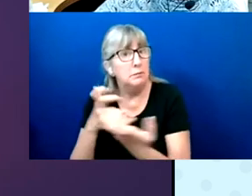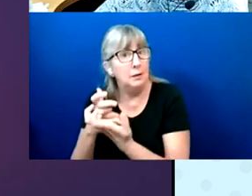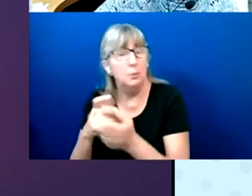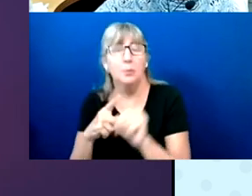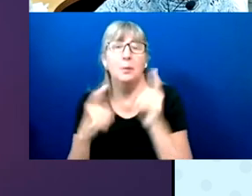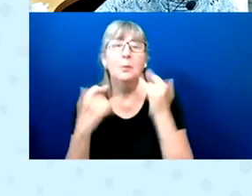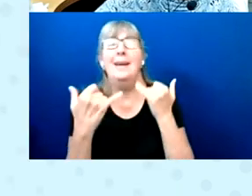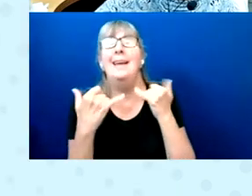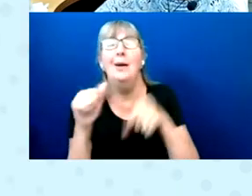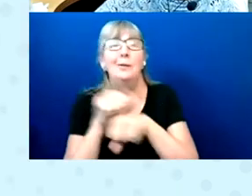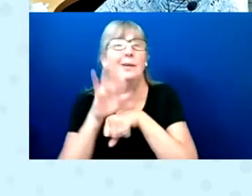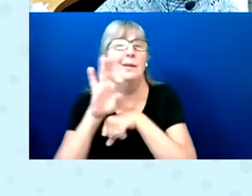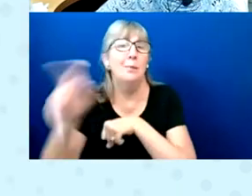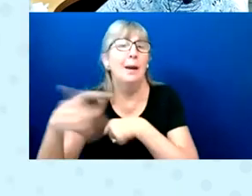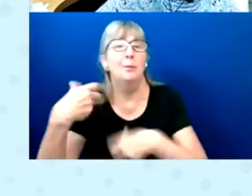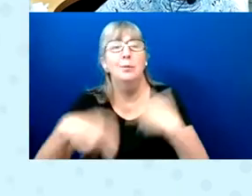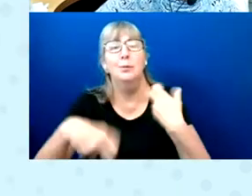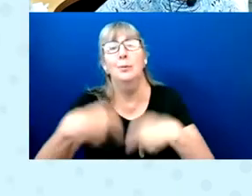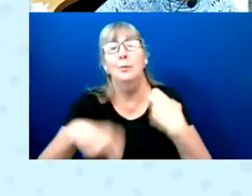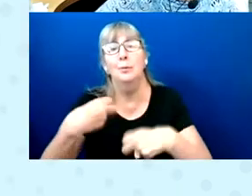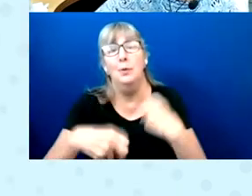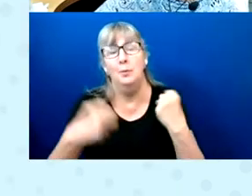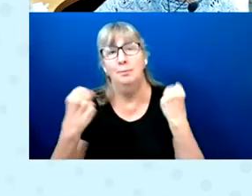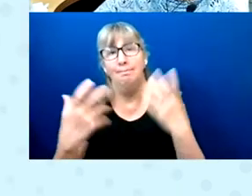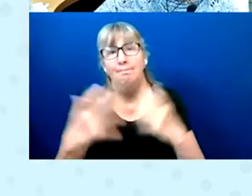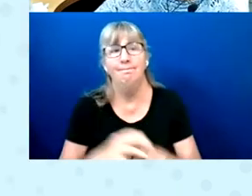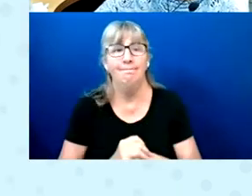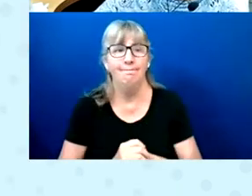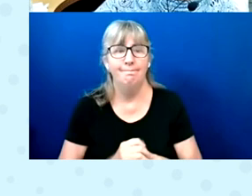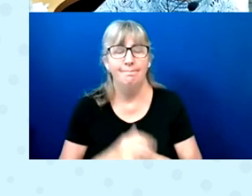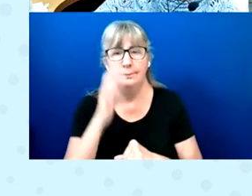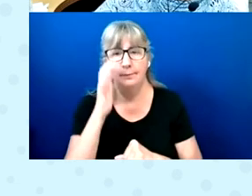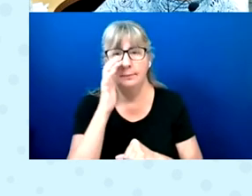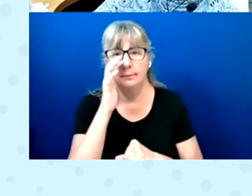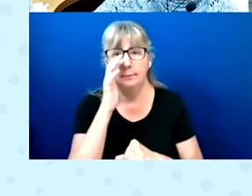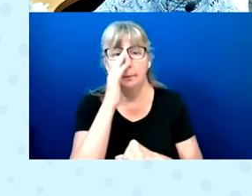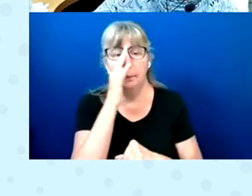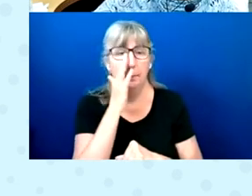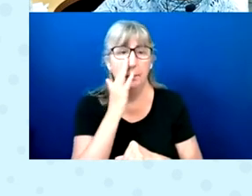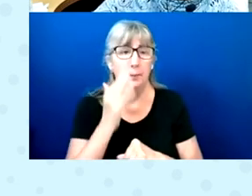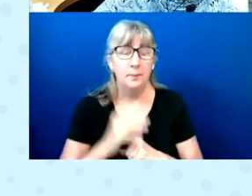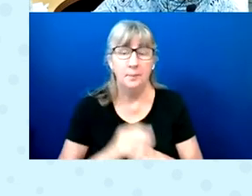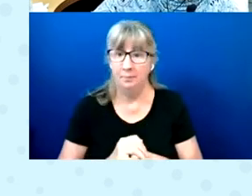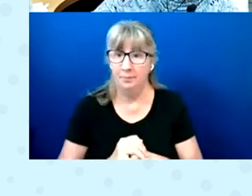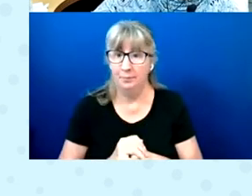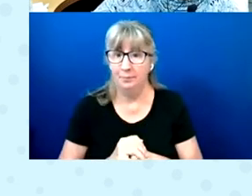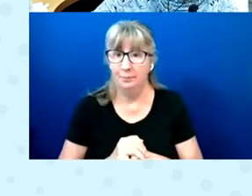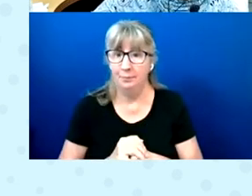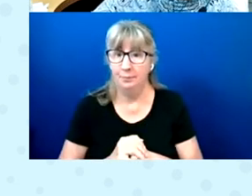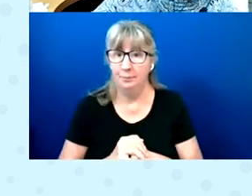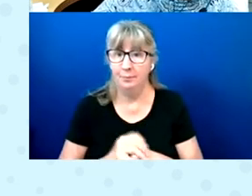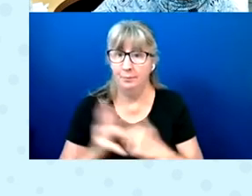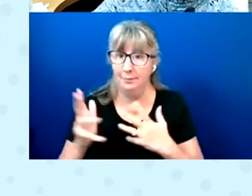That's end of our presentation. Yes, that's it.